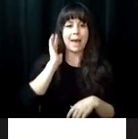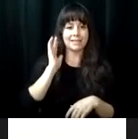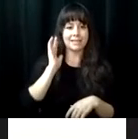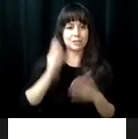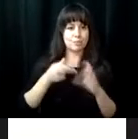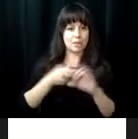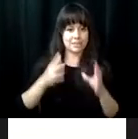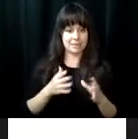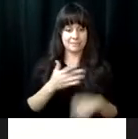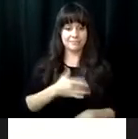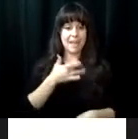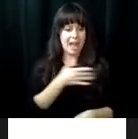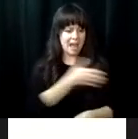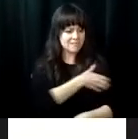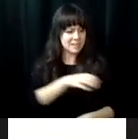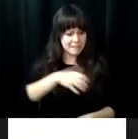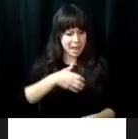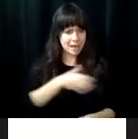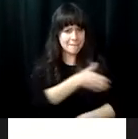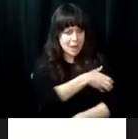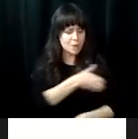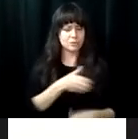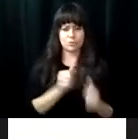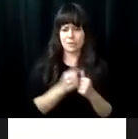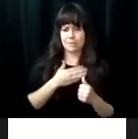's economy. The effectiveness of the program can be summed in up the words